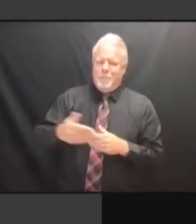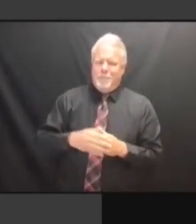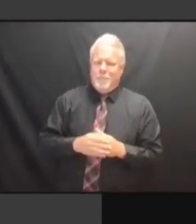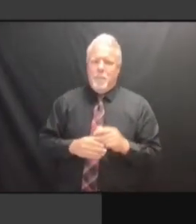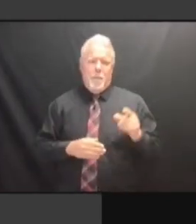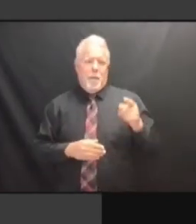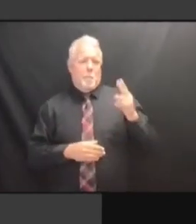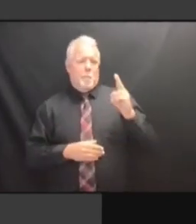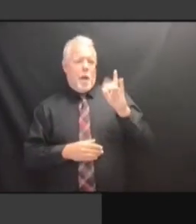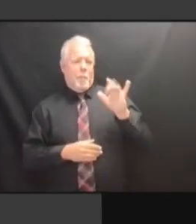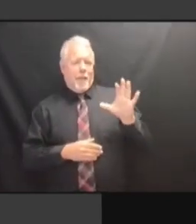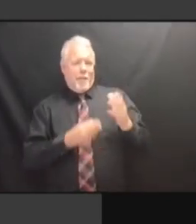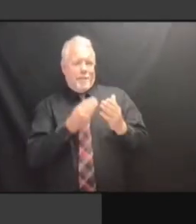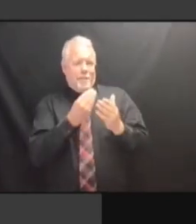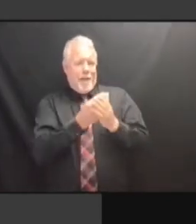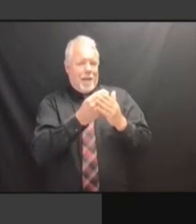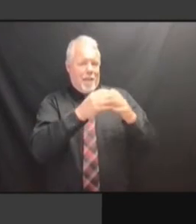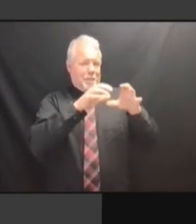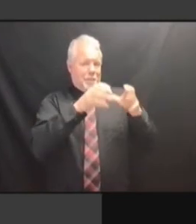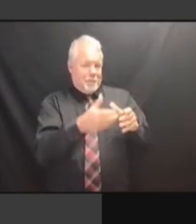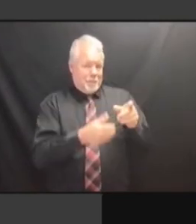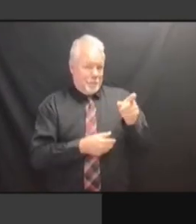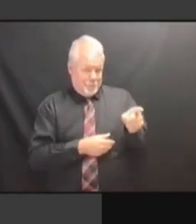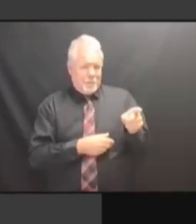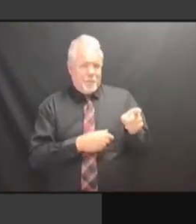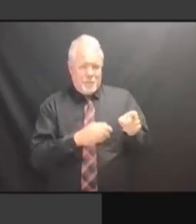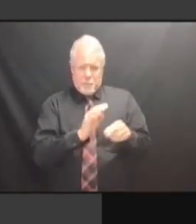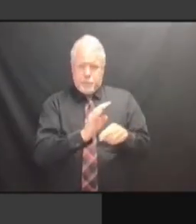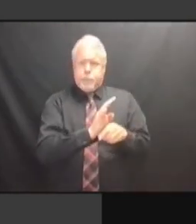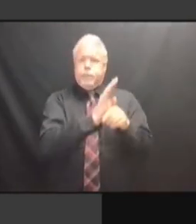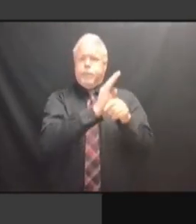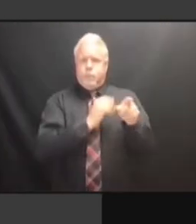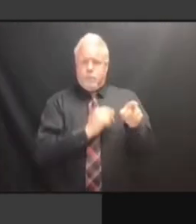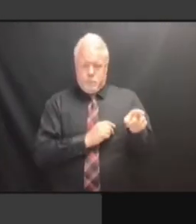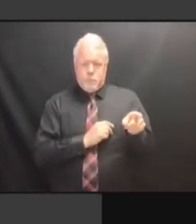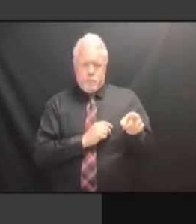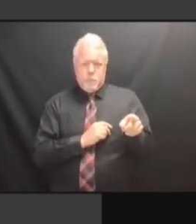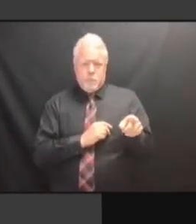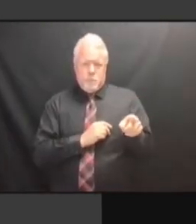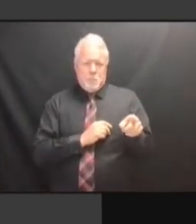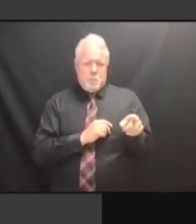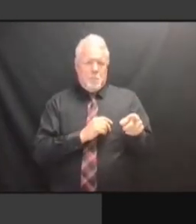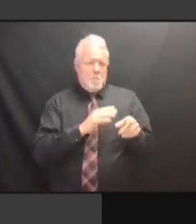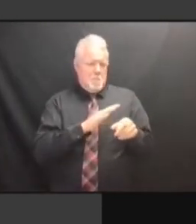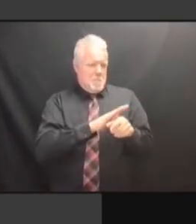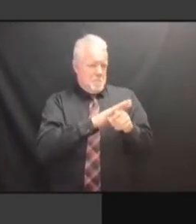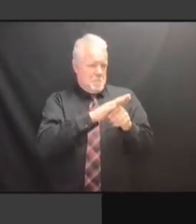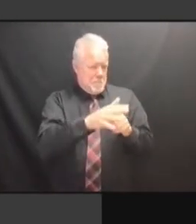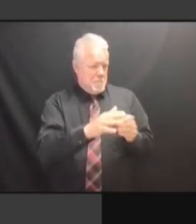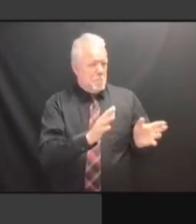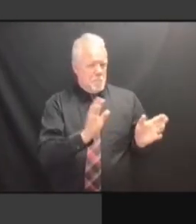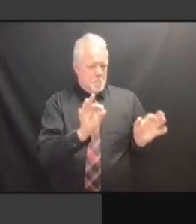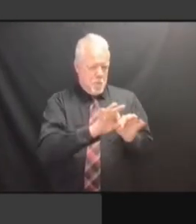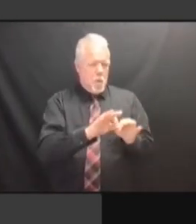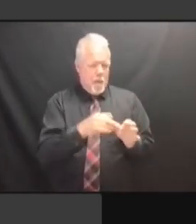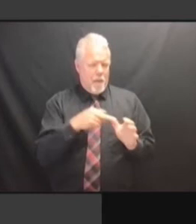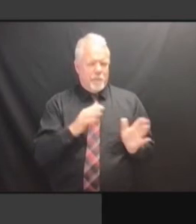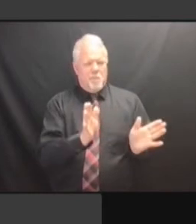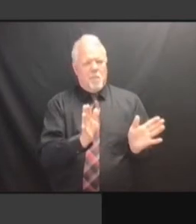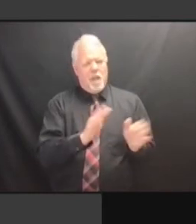CONSIDERED AS THEY GO FORWARD INTO CONSIDERED AS THEY GO FORWARD INTO THAT CONSIDERED AS THEY GO FORWARD INTO THAT TIME CONSIDERED AS THEY GO FORWARD INTO THAT TIME PERIOD. INTO THAT TIME PERIOD. INTO THAT TIME PERIOD. AND INTO THAT TIME PERIOD. AND OGS INTO THAT TIME PERIOD. AND OGS IS INTO THAT TIME PERIOD. AND OGS IS MINDFUL INTO THAT TIME PERIOD. AND OGS IS MINDFUL OF INTO THAT TIME PERIOD. AND OGS IS MINDFUL OF THAT. AND OGS IS MINDFUL OF THAT. AND OGS IS MINDFUL OF THAT. THEY AND OGS IS MINDFUL OF THAT. THEY DON'T AND OGS IS MINDFUL OF THAT. THEY DON'T WANT AND OGS IS MINDFUL OF THAT. THEY DON'T WANT TO AND OGS IS MINDFUL OF THAT. THEY DON'T WANT TO BUILD AND OGS IS MINDFUL OF THAT. THEY DON'T WANT TO BUILD EMPTY THEY DON'T WANT TO BUILD EMPTY THEY DON'T WANT TO BUILD EMPTY SEATS. SEATS. SEATS. AND SEATS. AND WE SEATS. AND WE DON'T SEATS. AND WE DON'T DISAGREE SEATS. AND WE DON'T DISAGREE WITH SEATS. AND WE DON'T DISAGREE WITH THEM. AND WE DON'T DISAGREE WITH THEM.